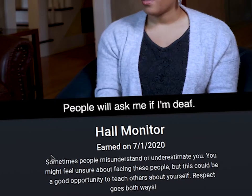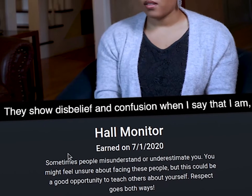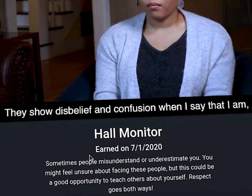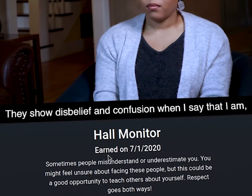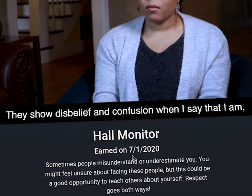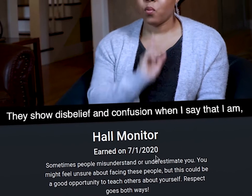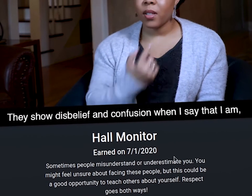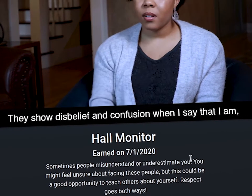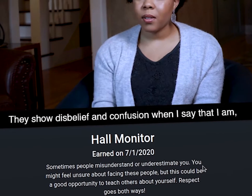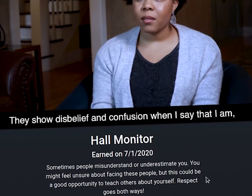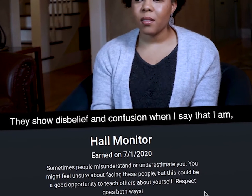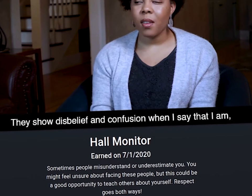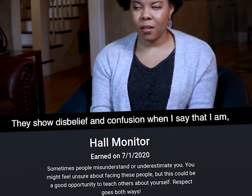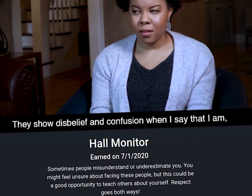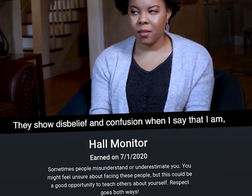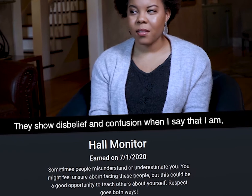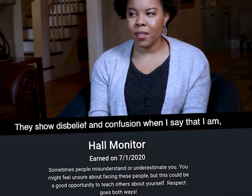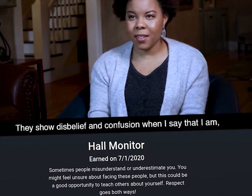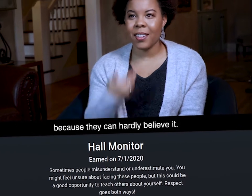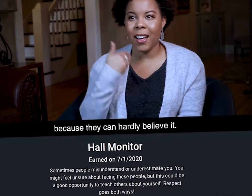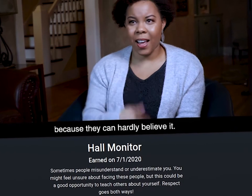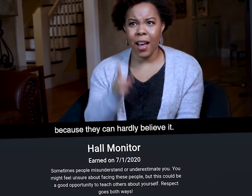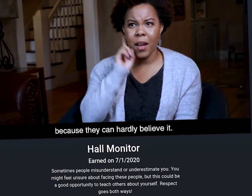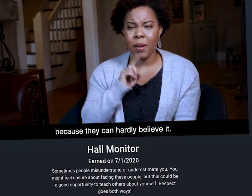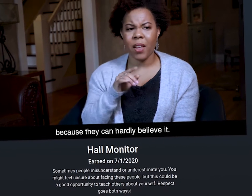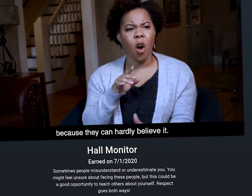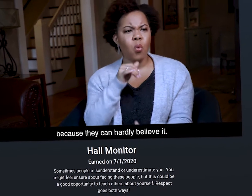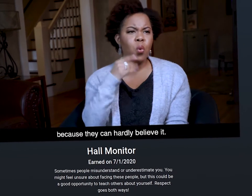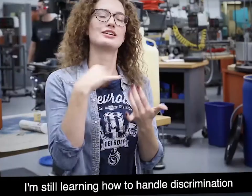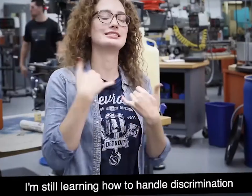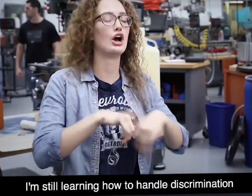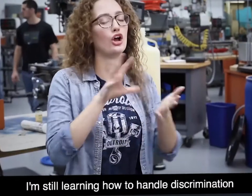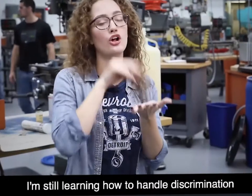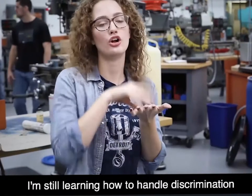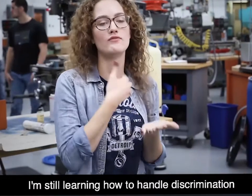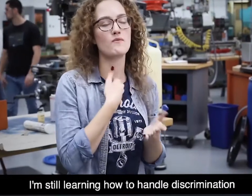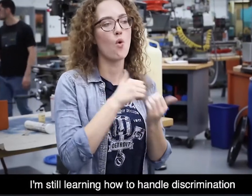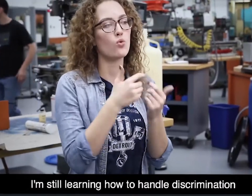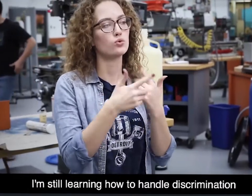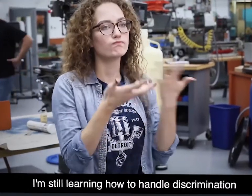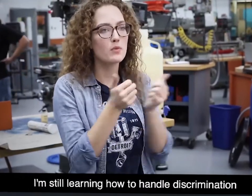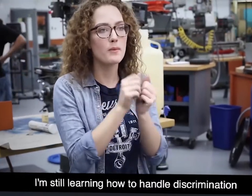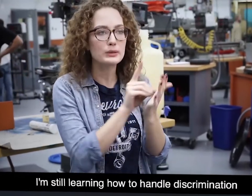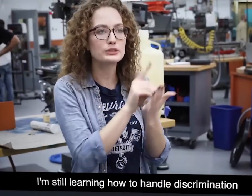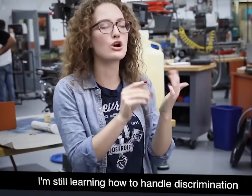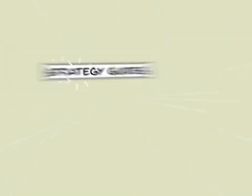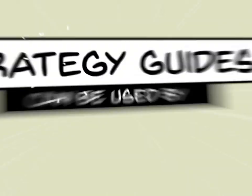They show disbelief and confusion when I say that I am, because they can hardly believe it. I'm still learning how to handle discrimination.